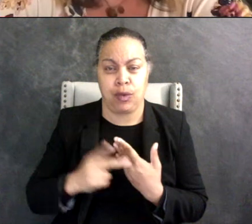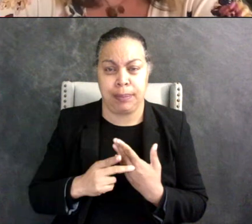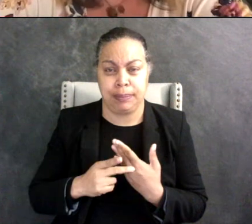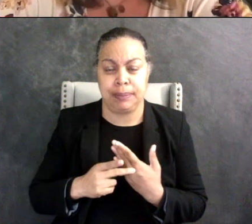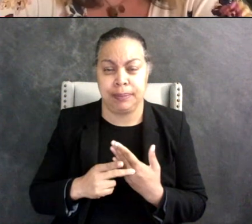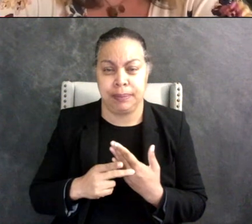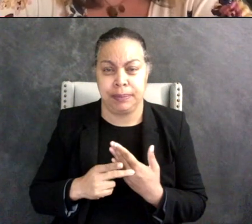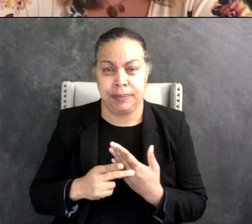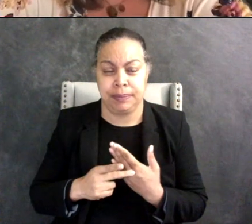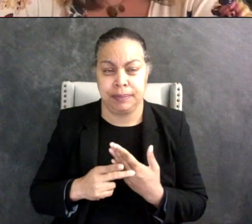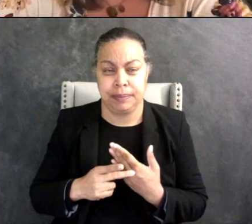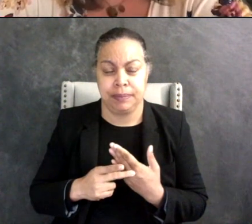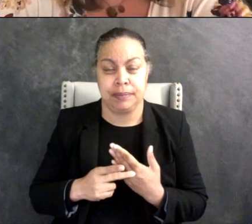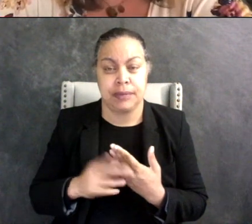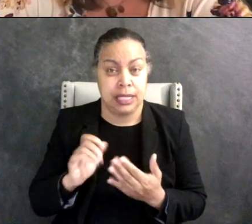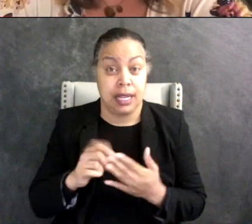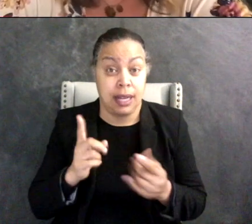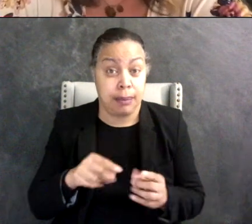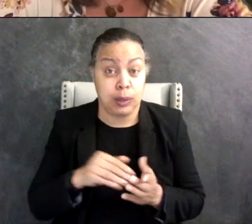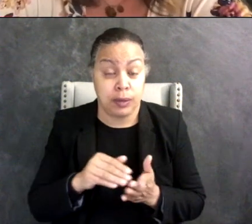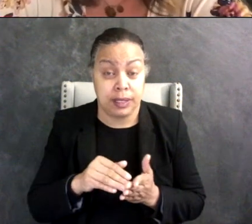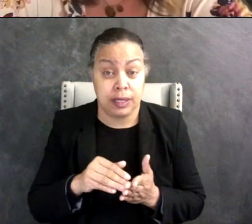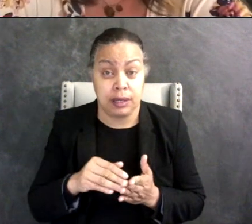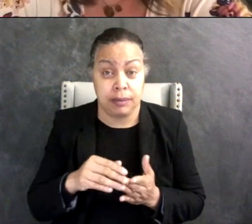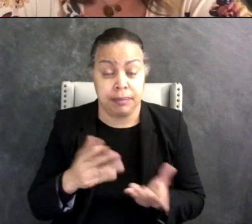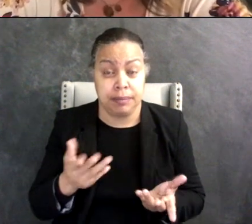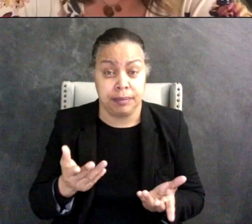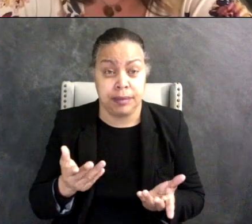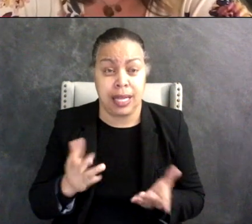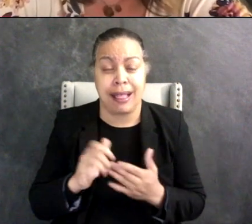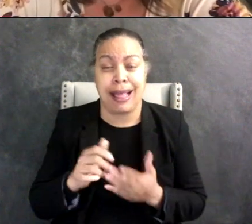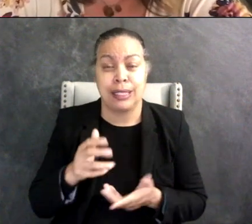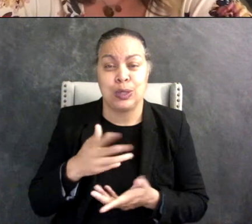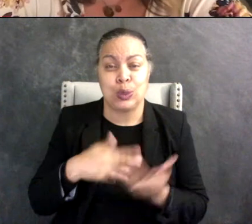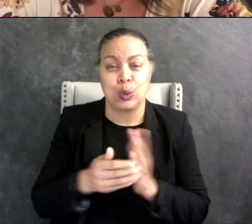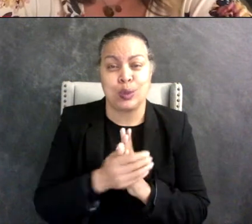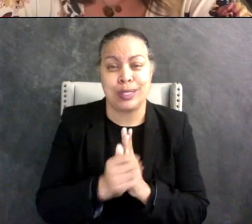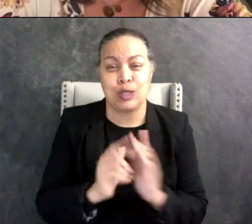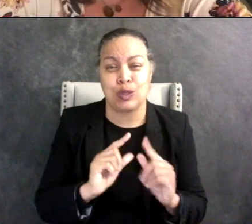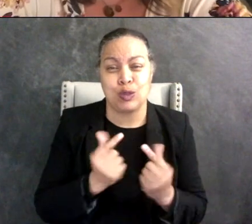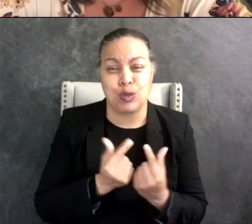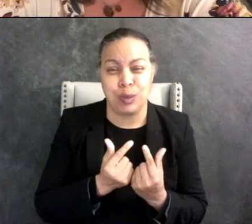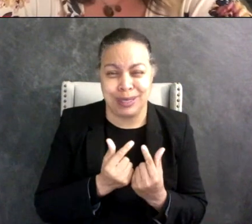these happen a lot - they're kind of like social skills groups those tend to happen a lot too.